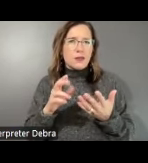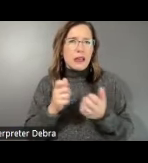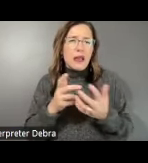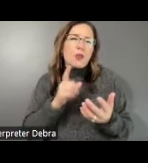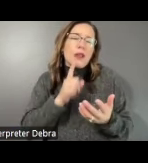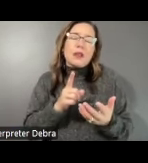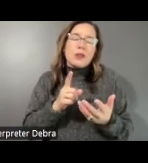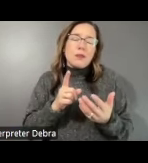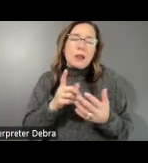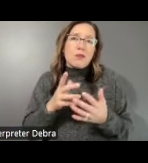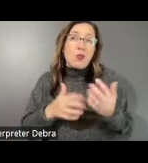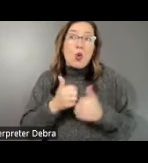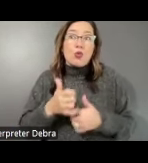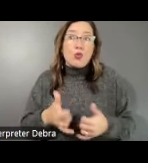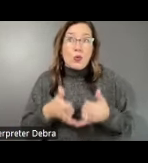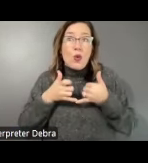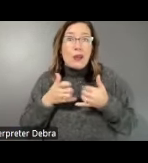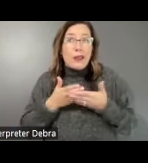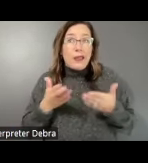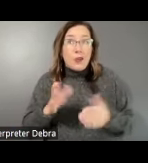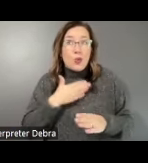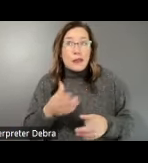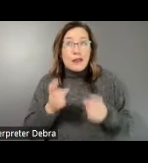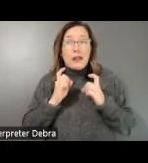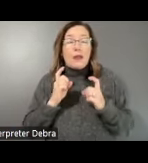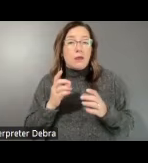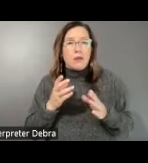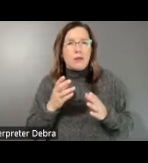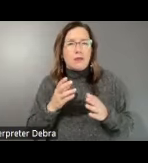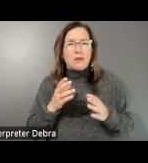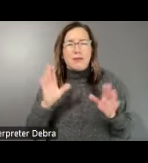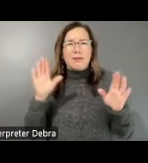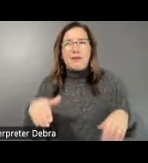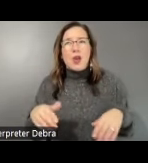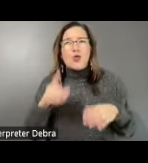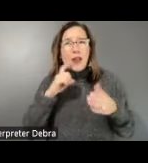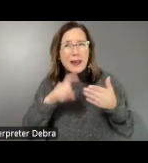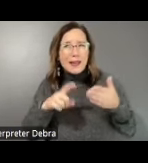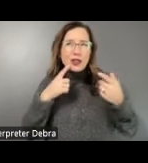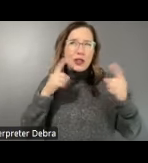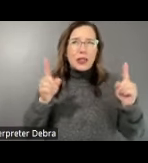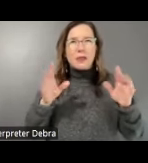music has given me, because beyond recognitions and any kind of thing, any achievements, the fact